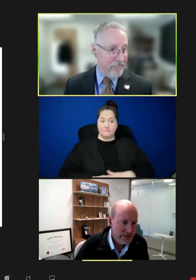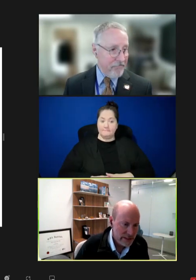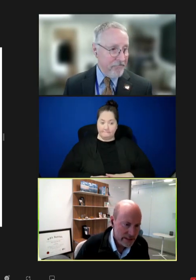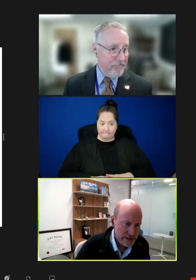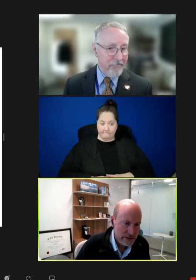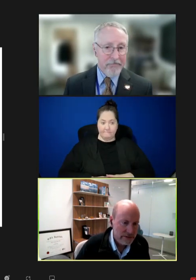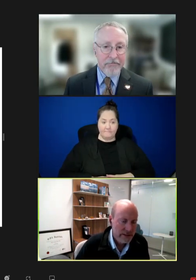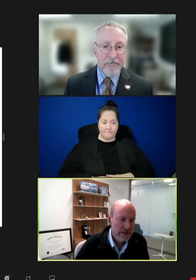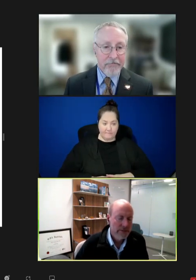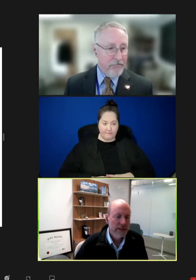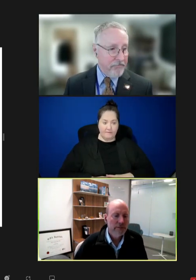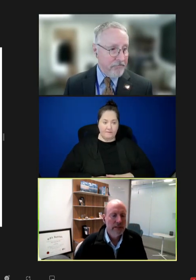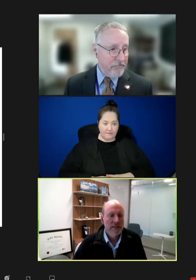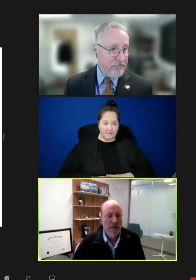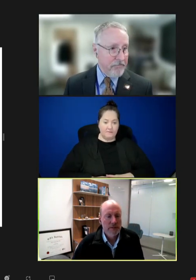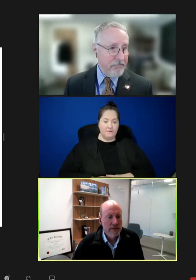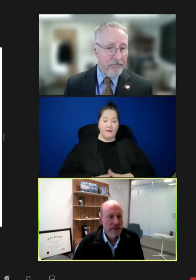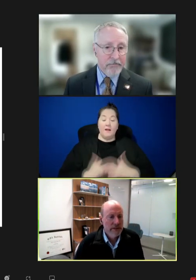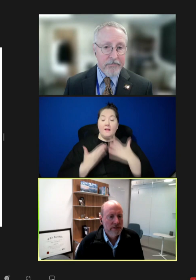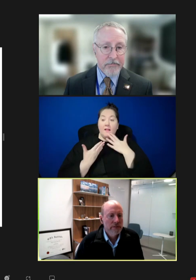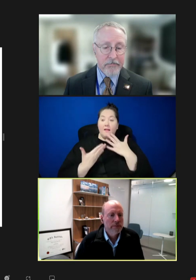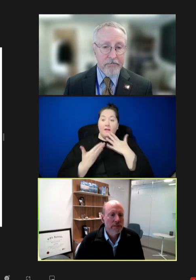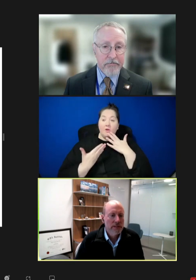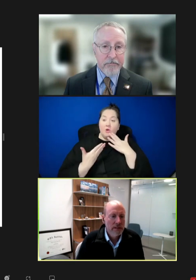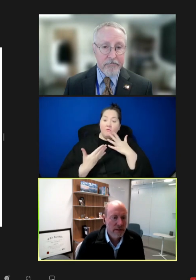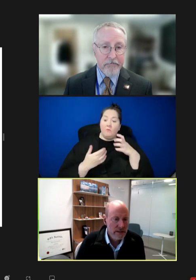David Thomas: Great. Thank you. Thank you for giving me this opportunity to present on